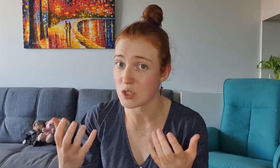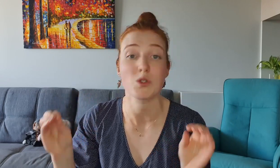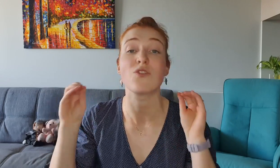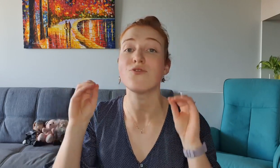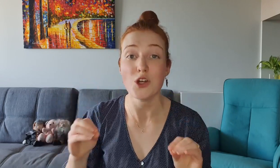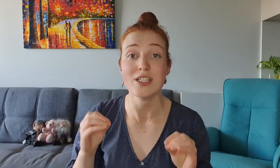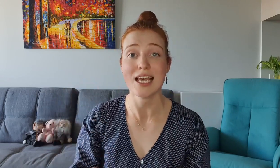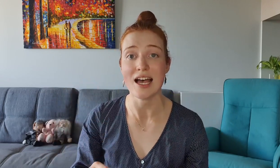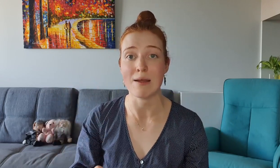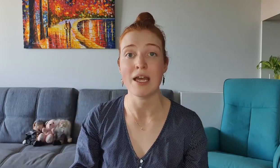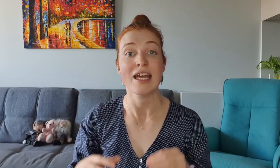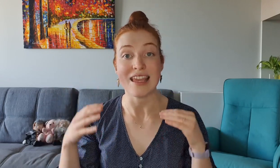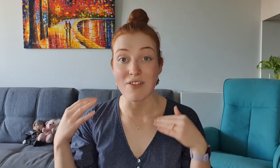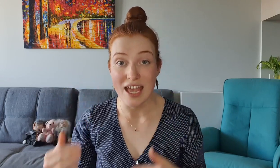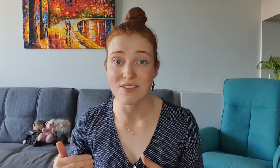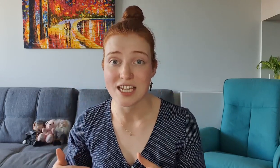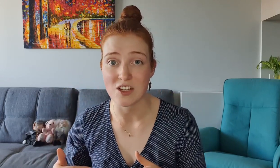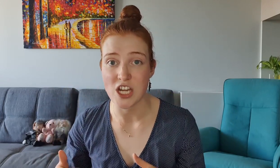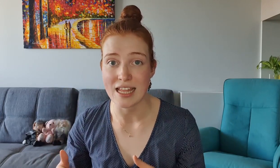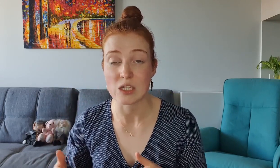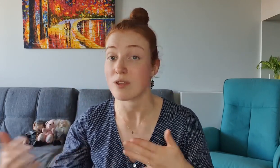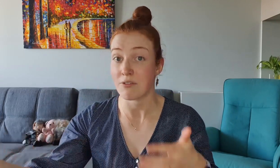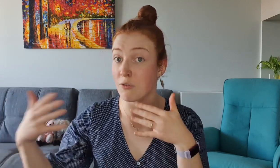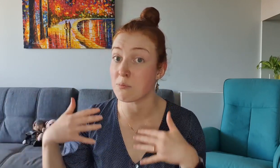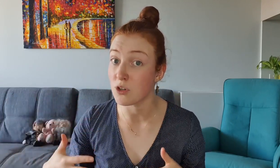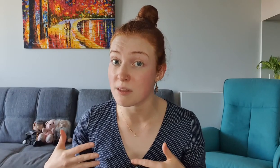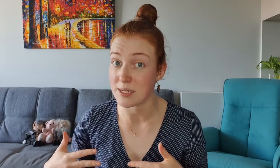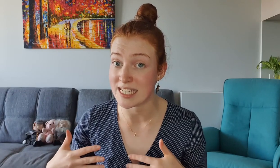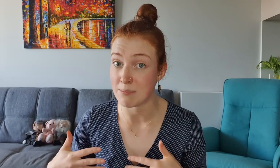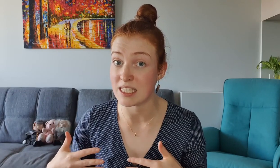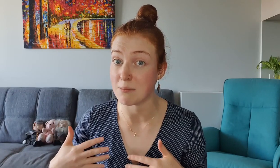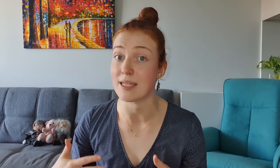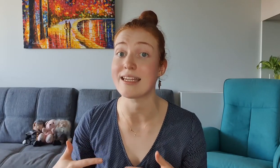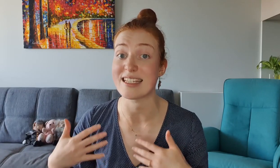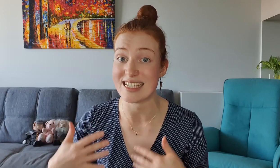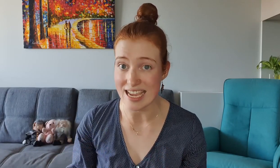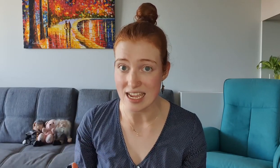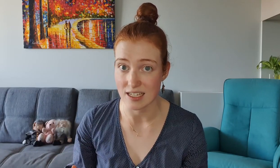was the first time they've ever done a challenge where they've removed the participants' ability to see